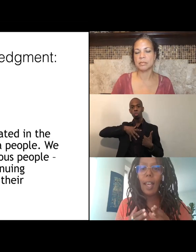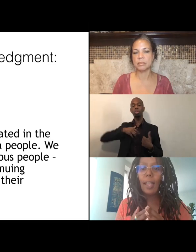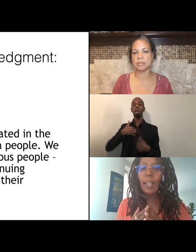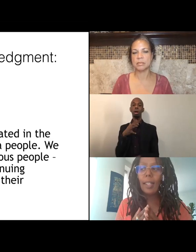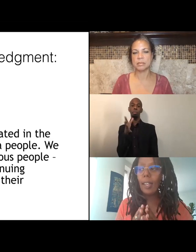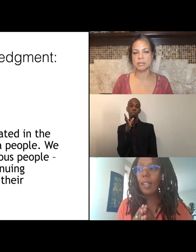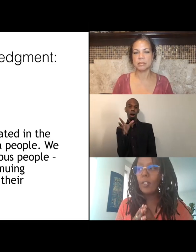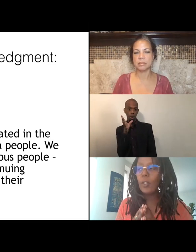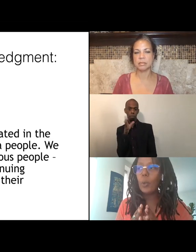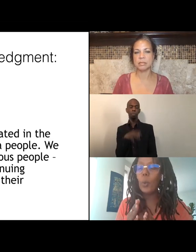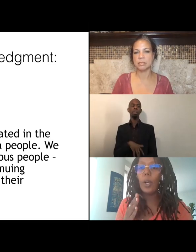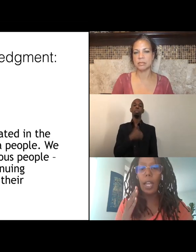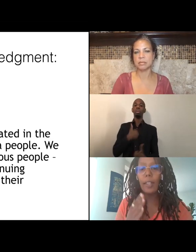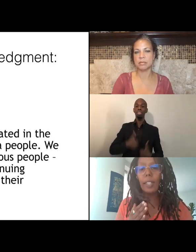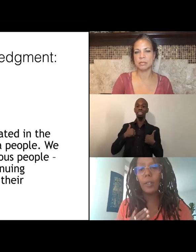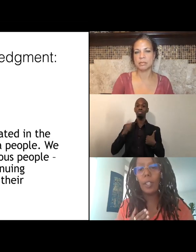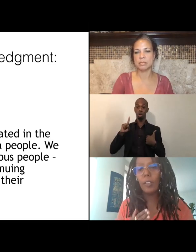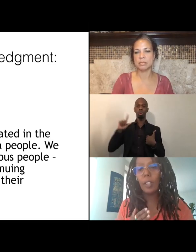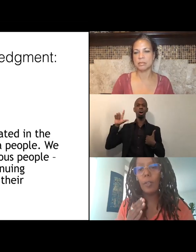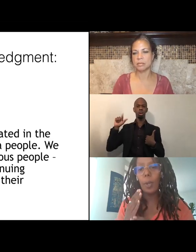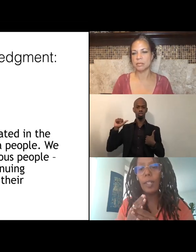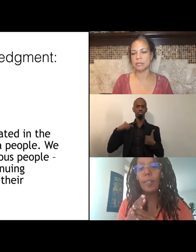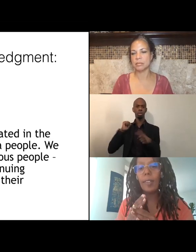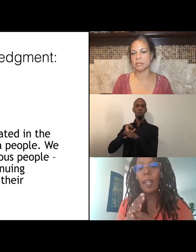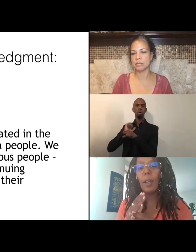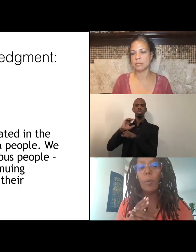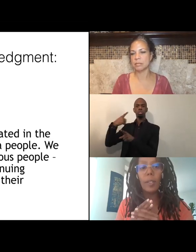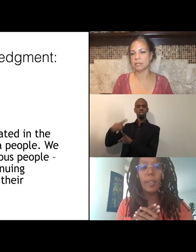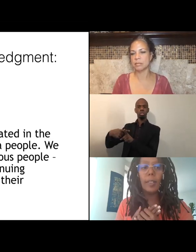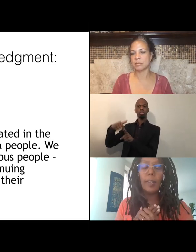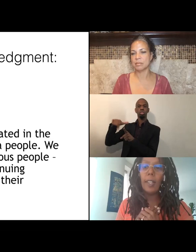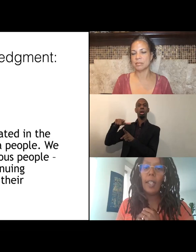I do work at the intersection of race and homelessness.